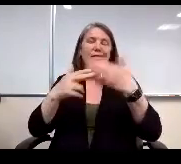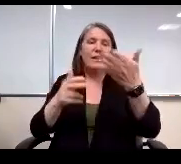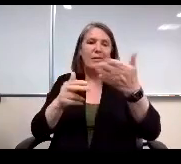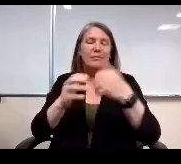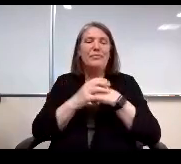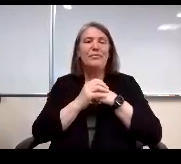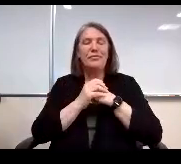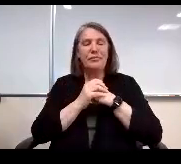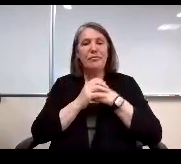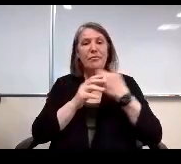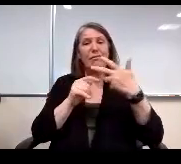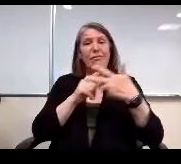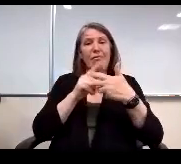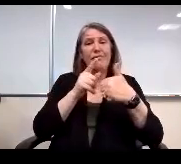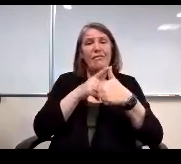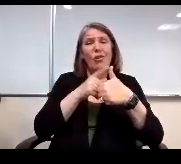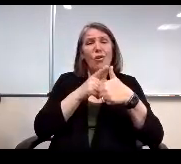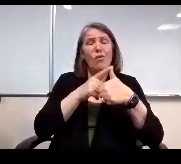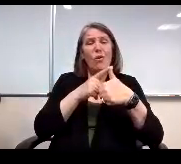Overall, the most positive character traits.